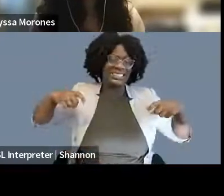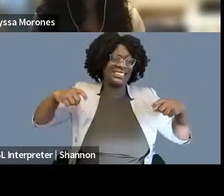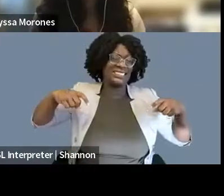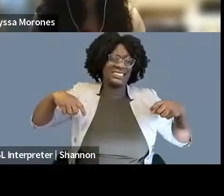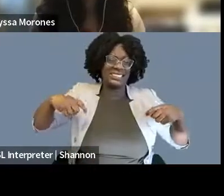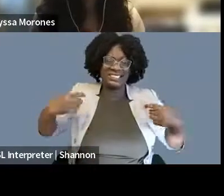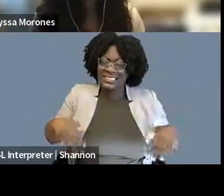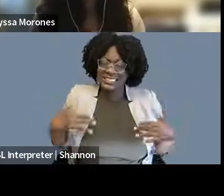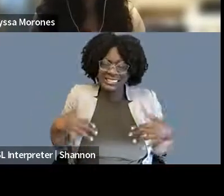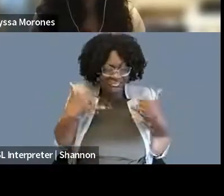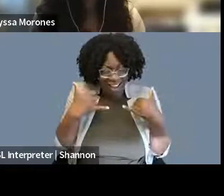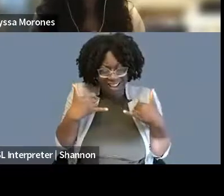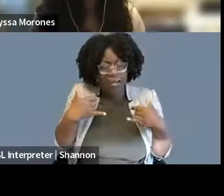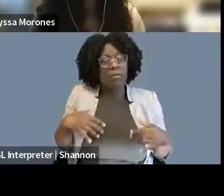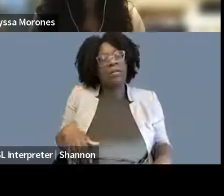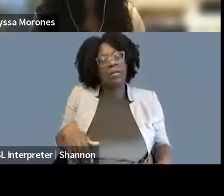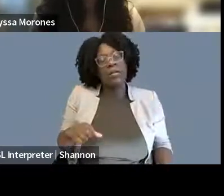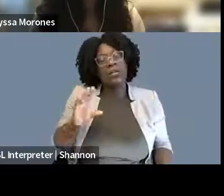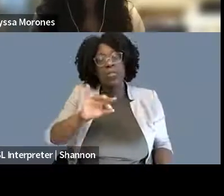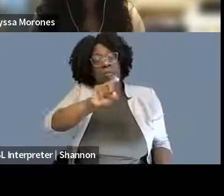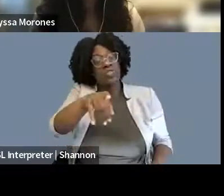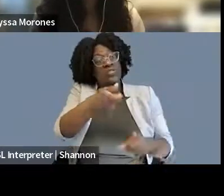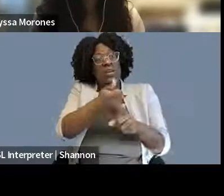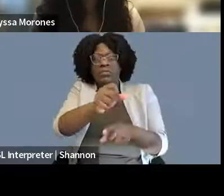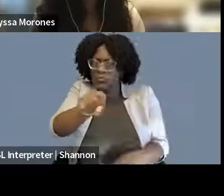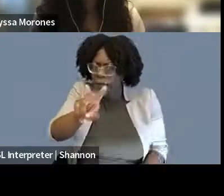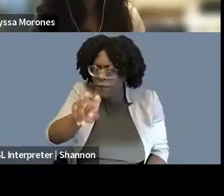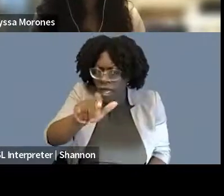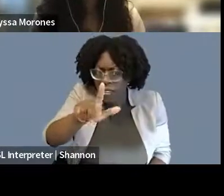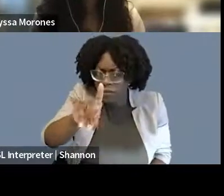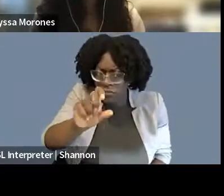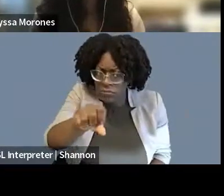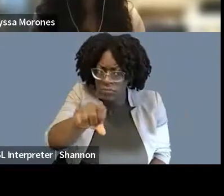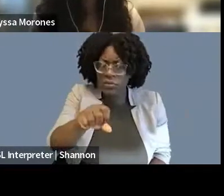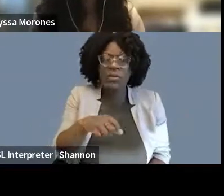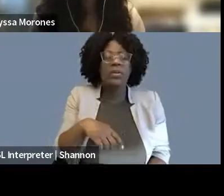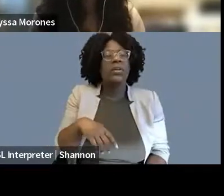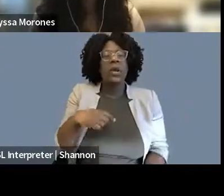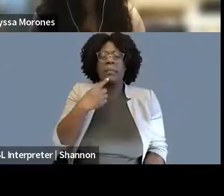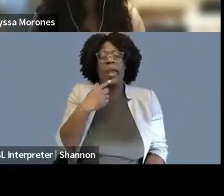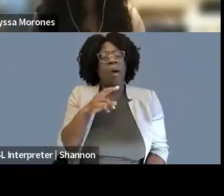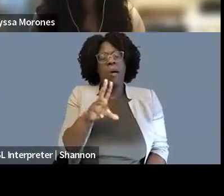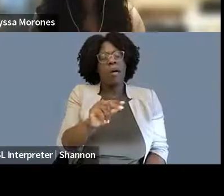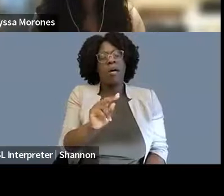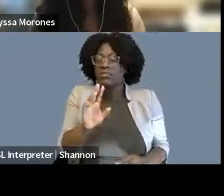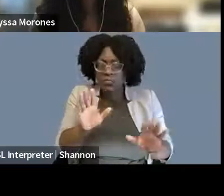that I in no way try to shut down or like, you know, say as a non-starter, I'm like really calling you in.